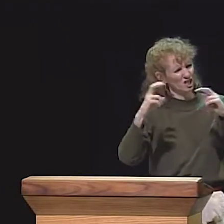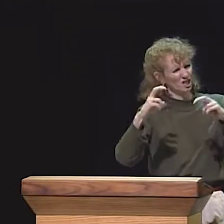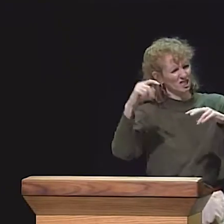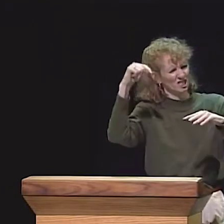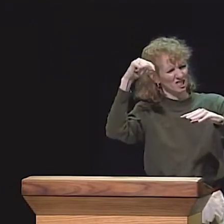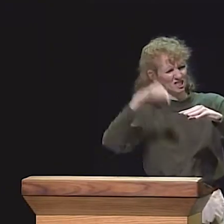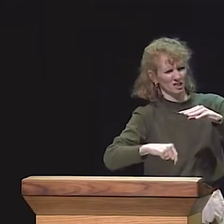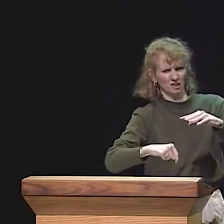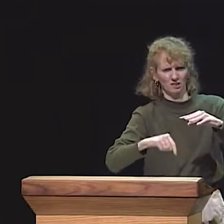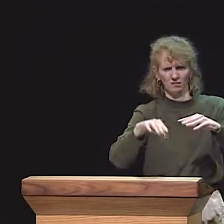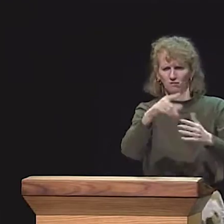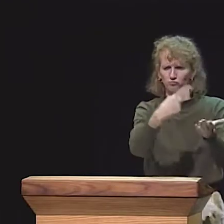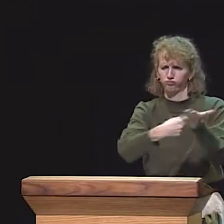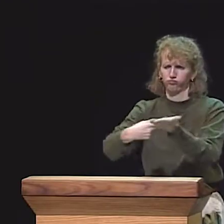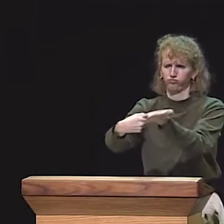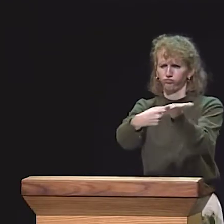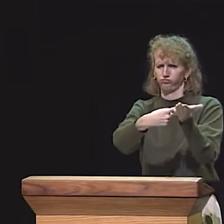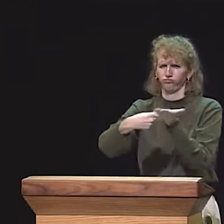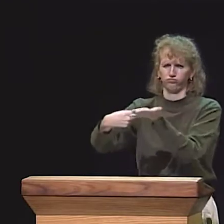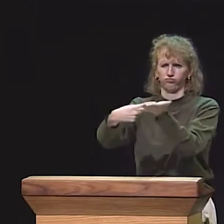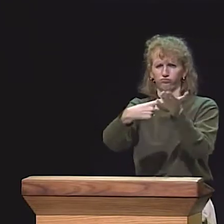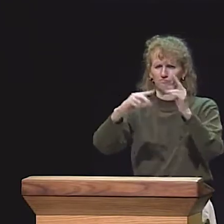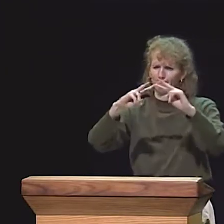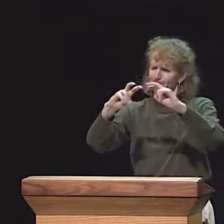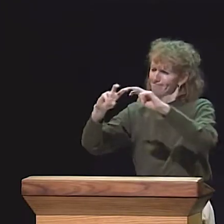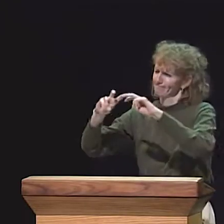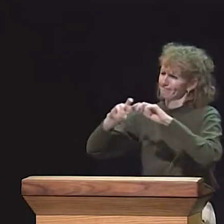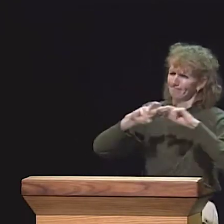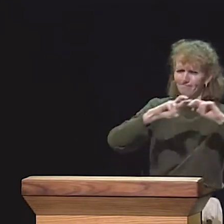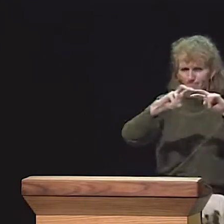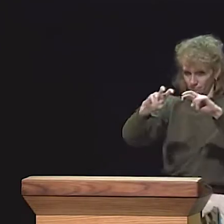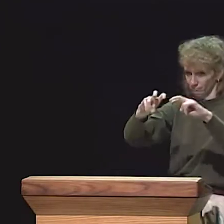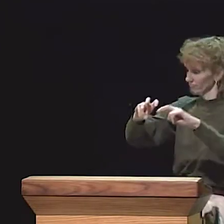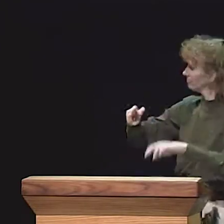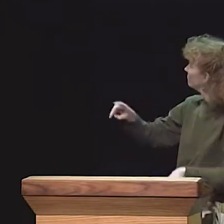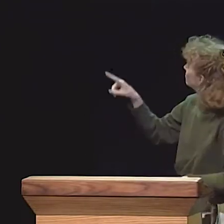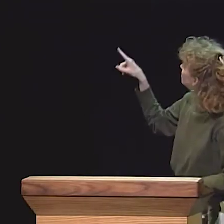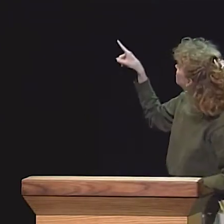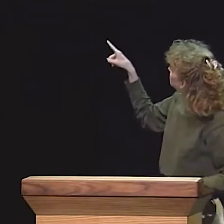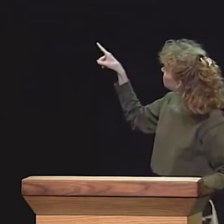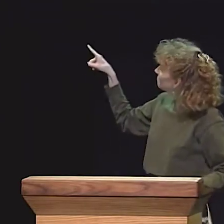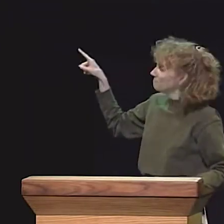WHAT'S INCLUDED, WHAT ARE THE OUTCOMES, SO THAT THERE'S MUCH MORE ANALYSIS OF WHAT'S GOING ON IN THE STORY